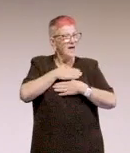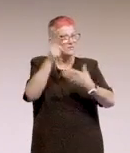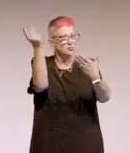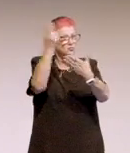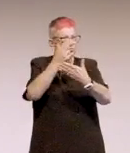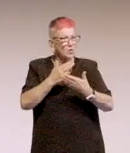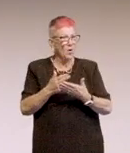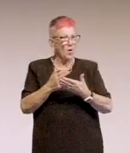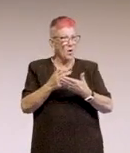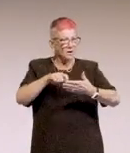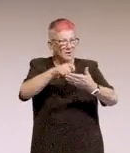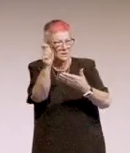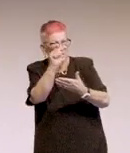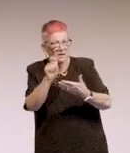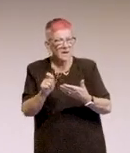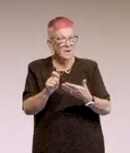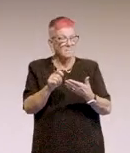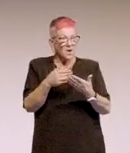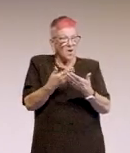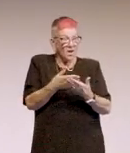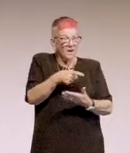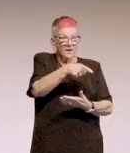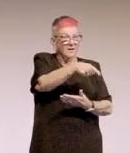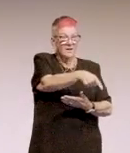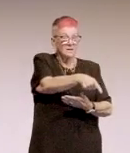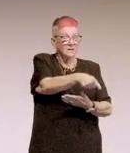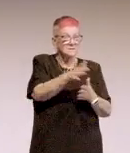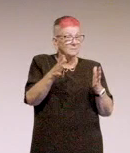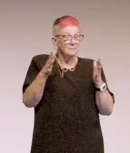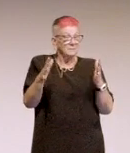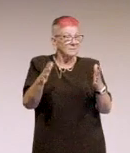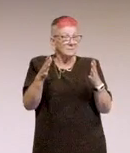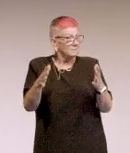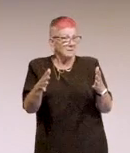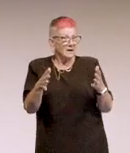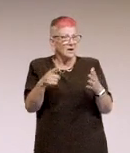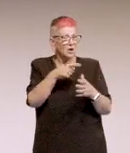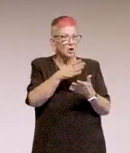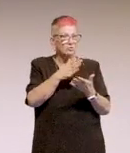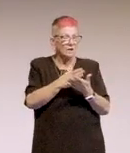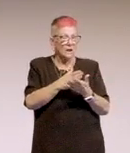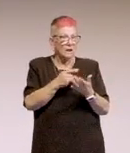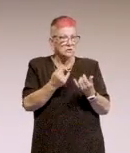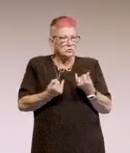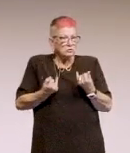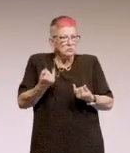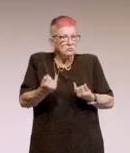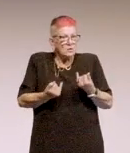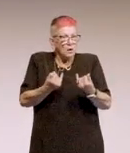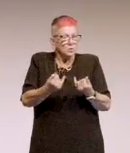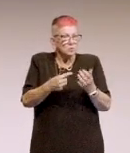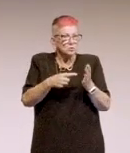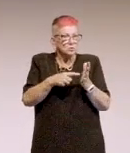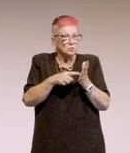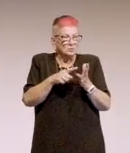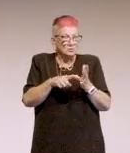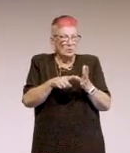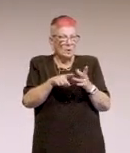And on this screen, he really struggled to let go, I suppose.